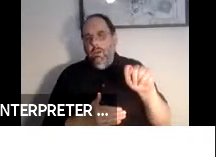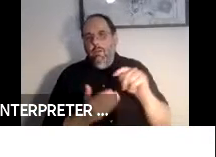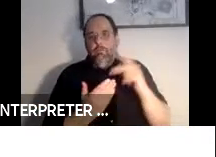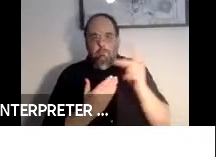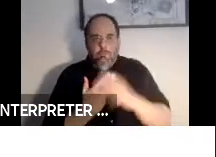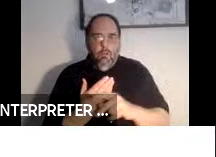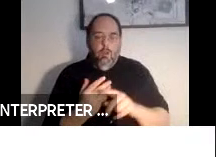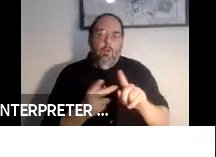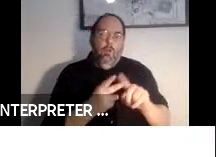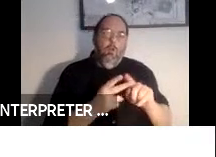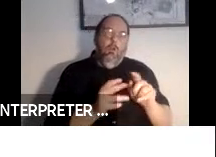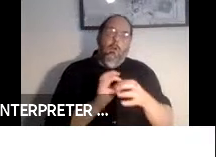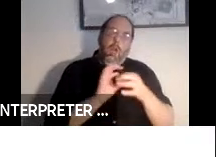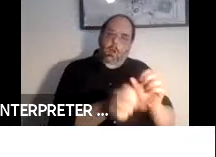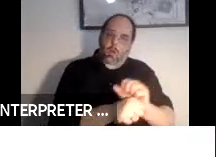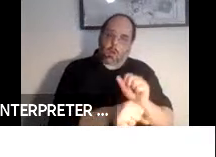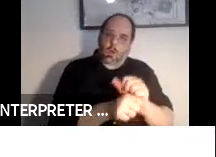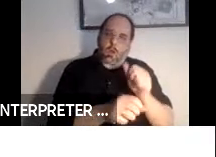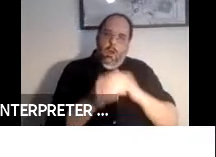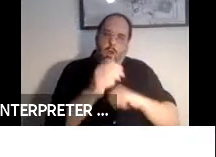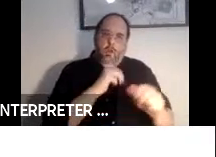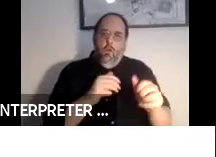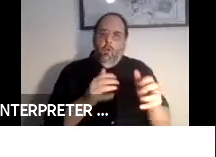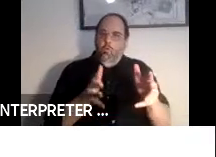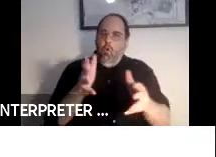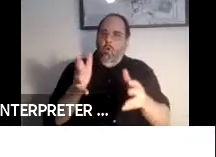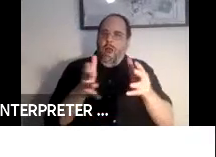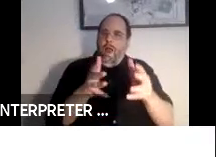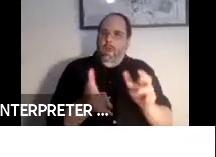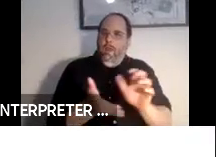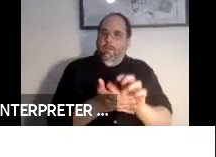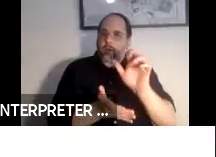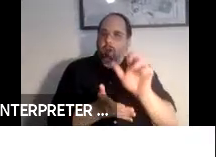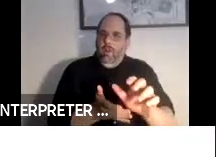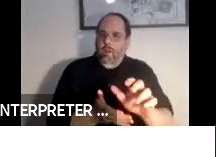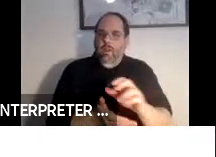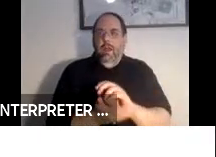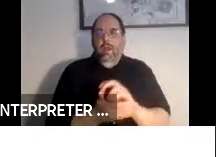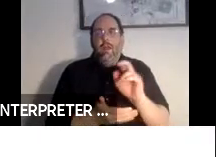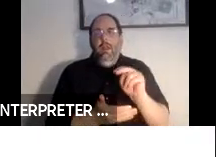been done under robotics funding within the National Science Foundation, Office of Navy